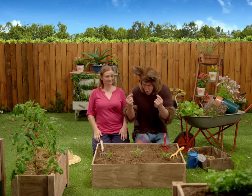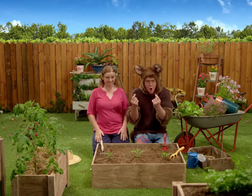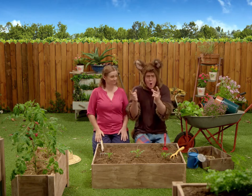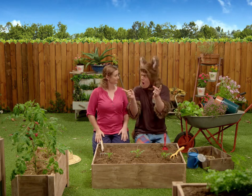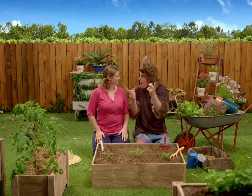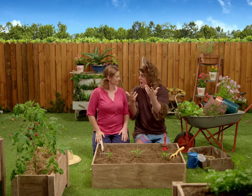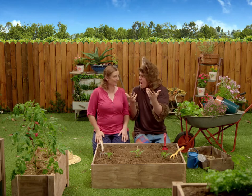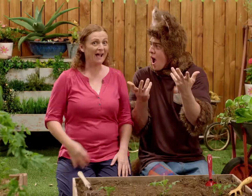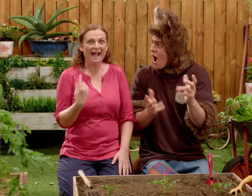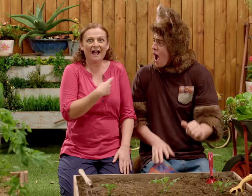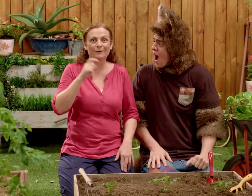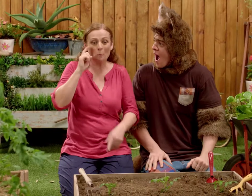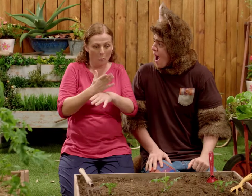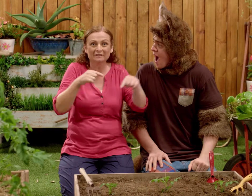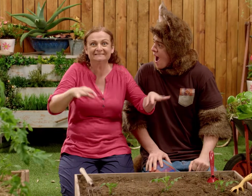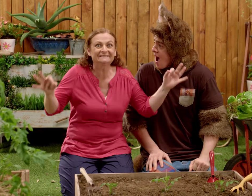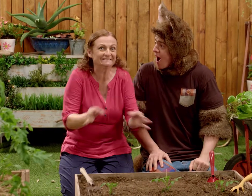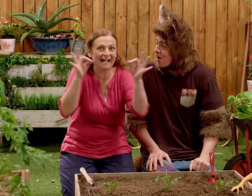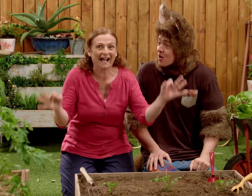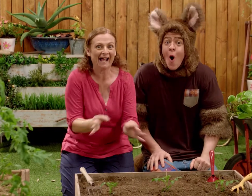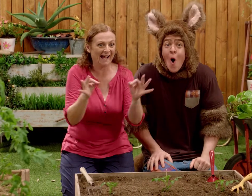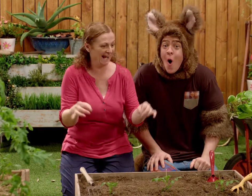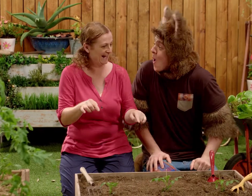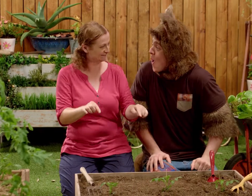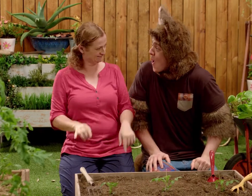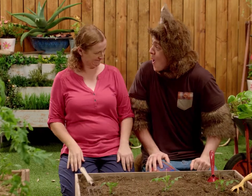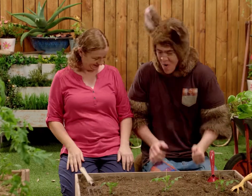Sally, what do we do? We are going to do some work in the garden.